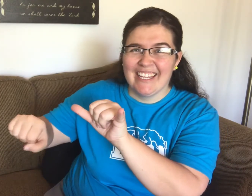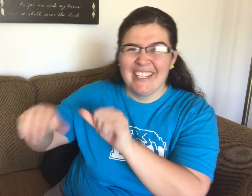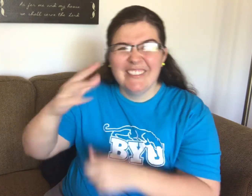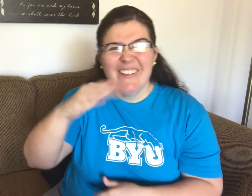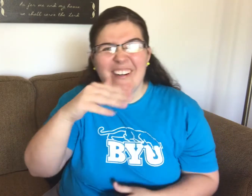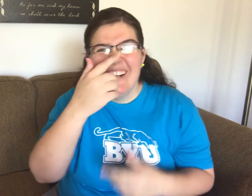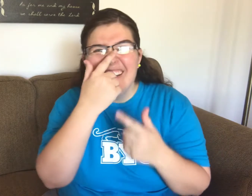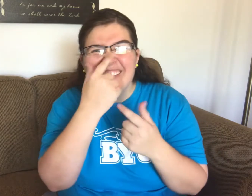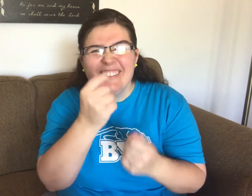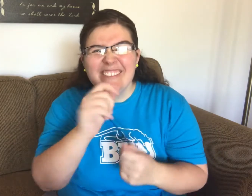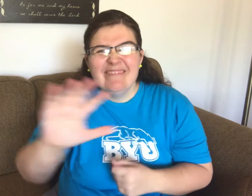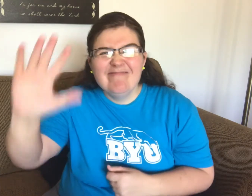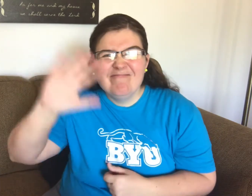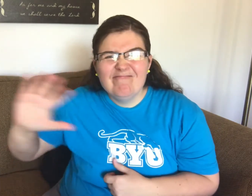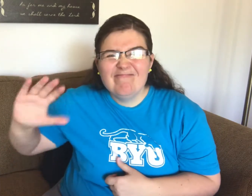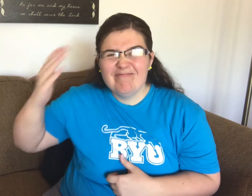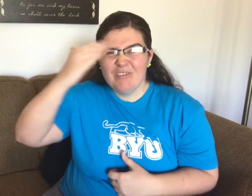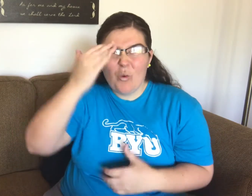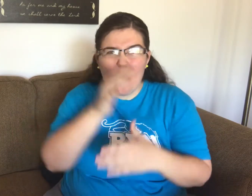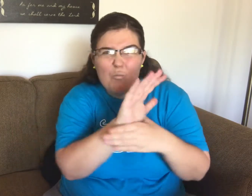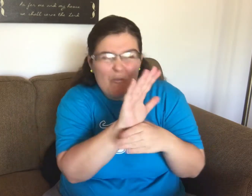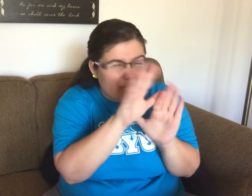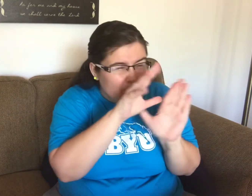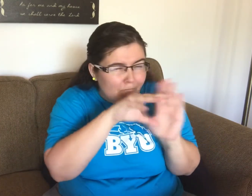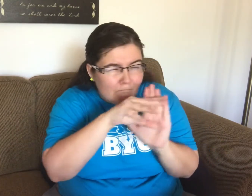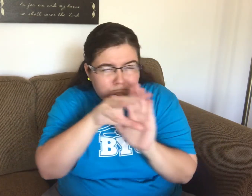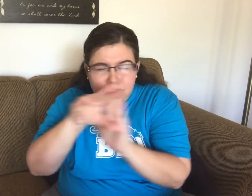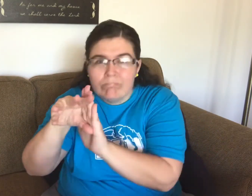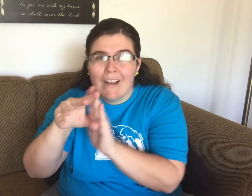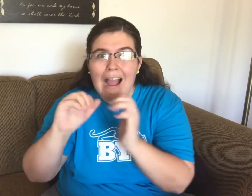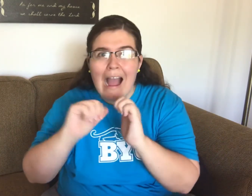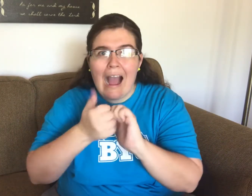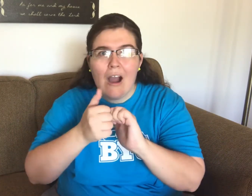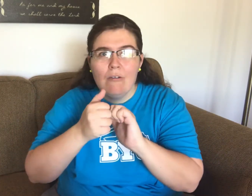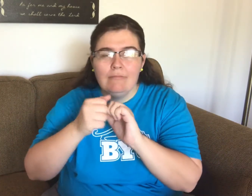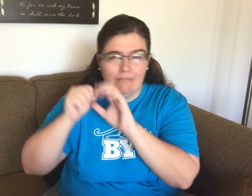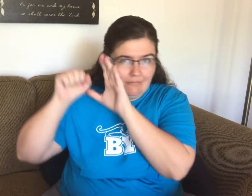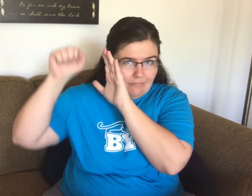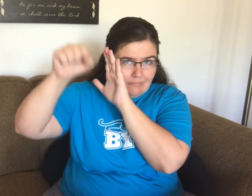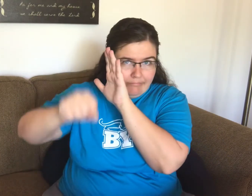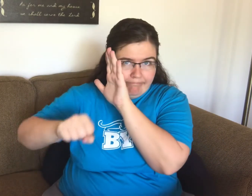Interesting, back in the day, they used huge movie projectors